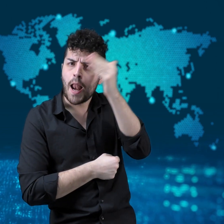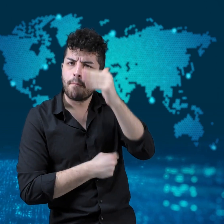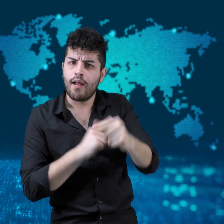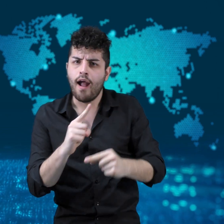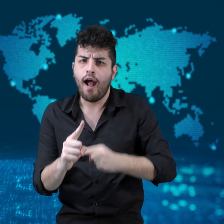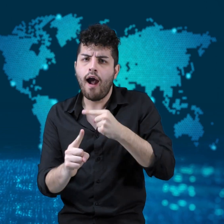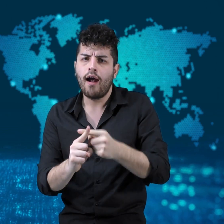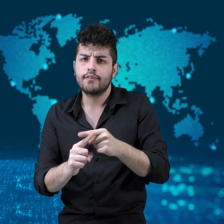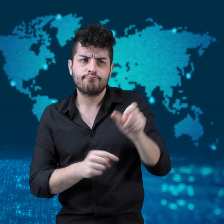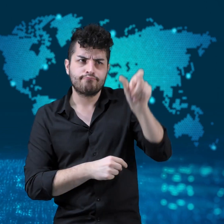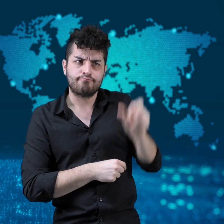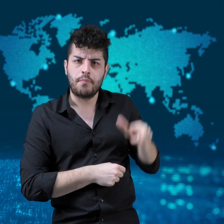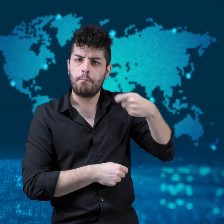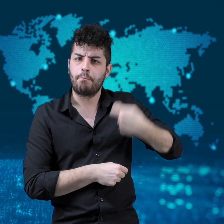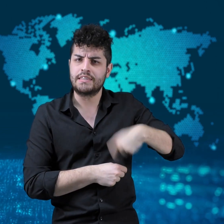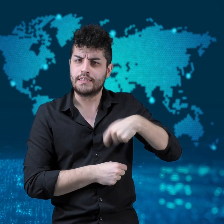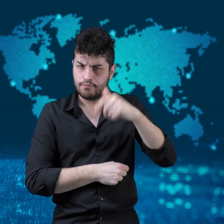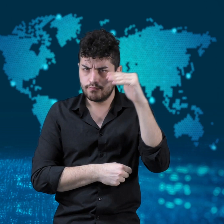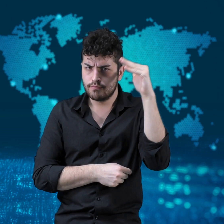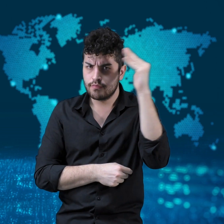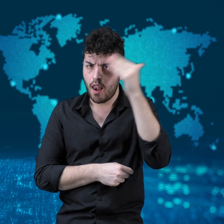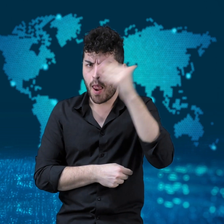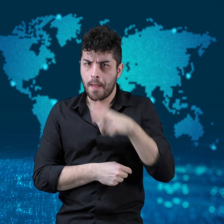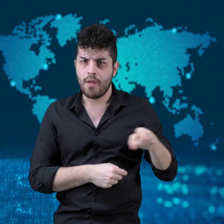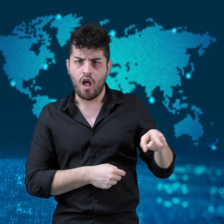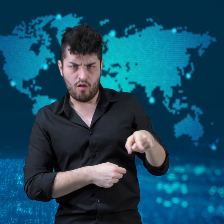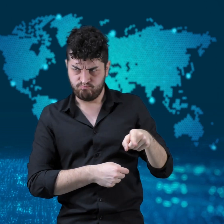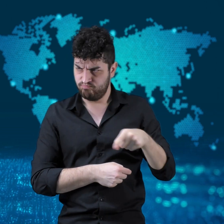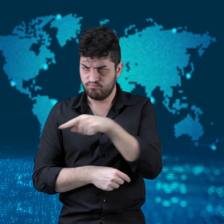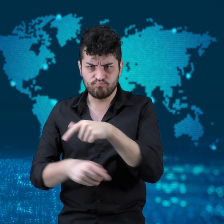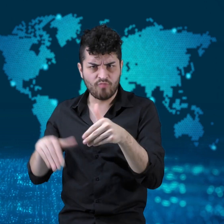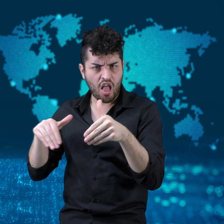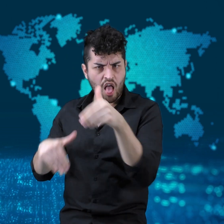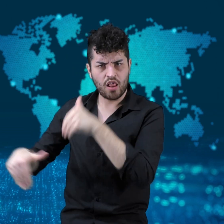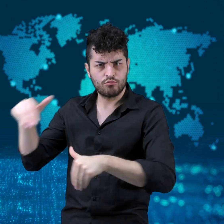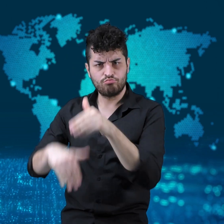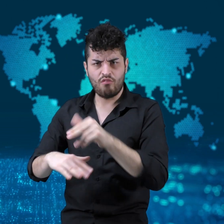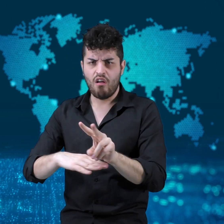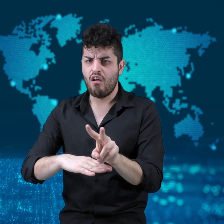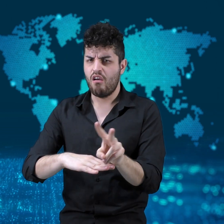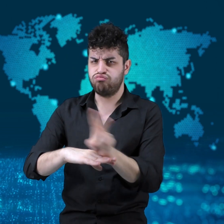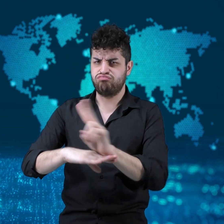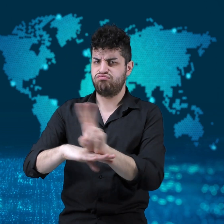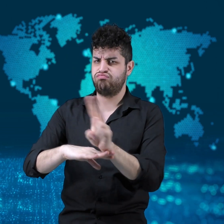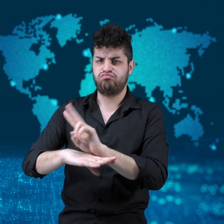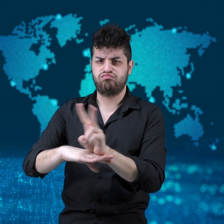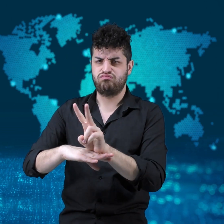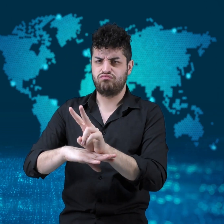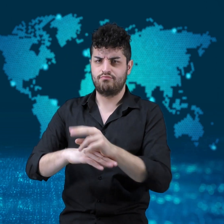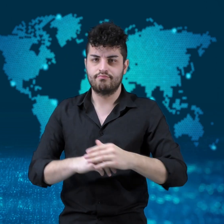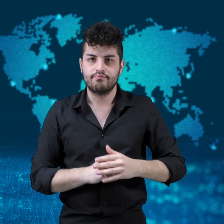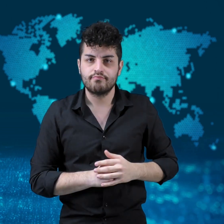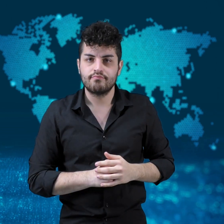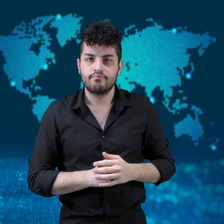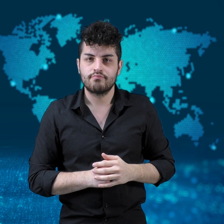and President Trump himself voiced claims of voter fraud.